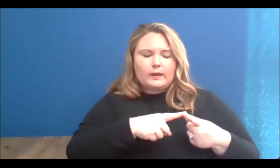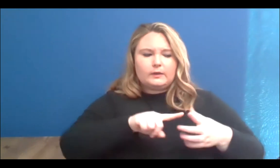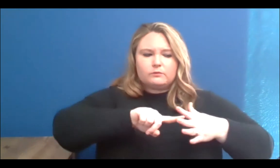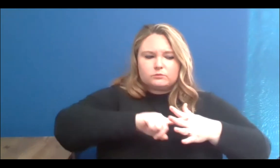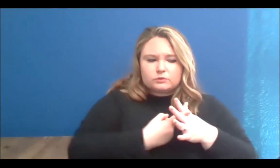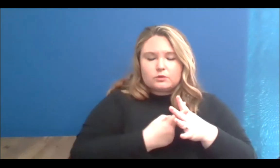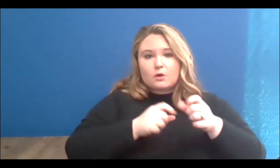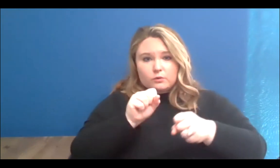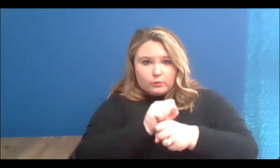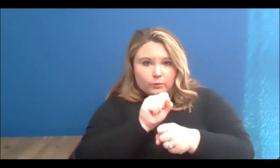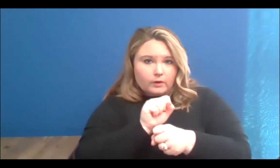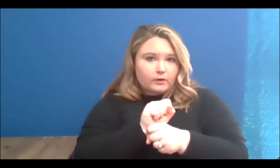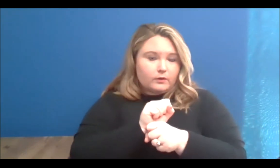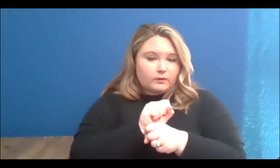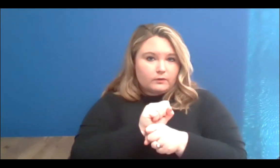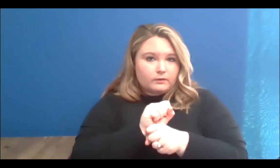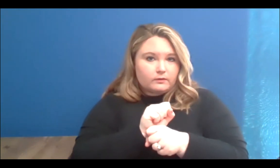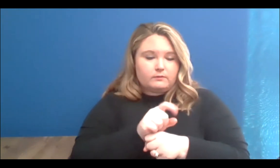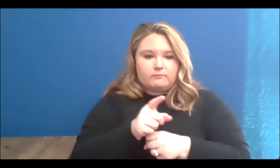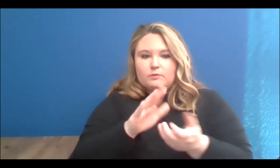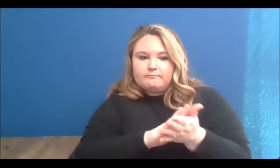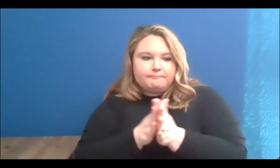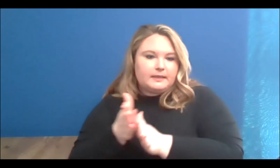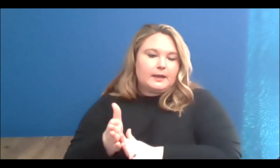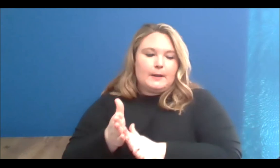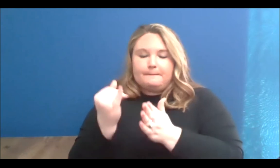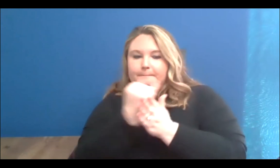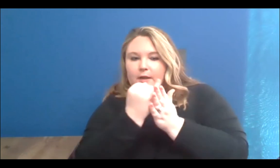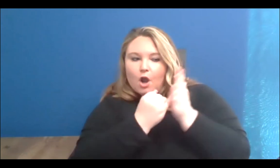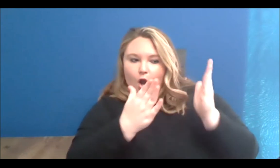and you want to be a working artist and into street art, you really have to